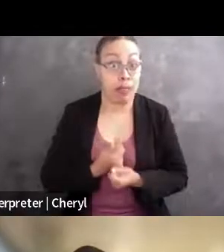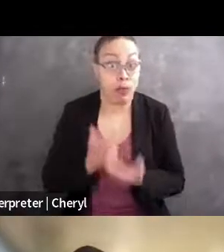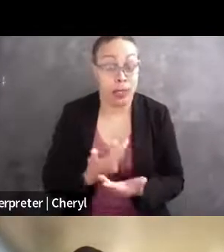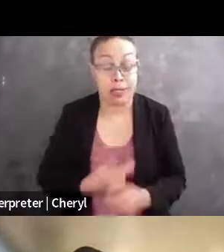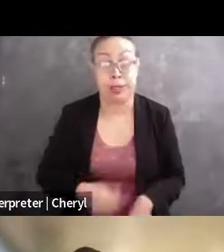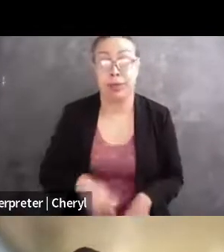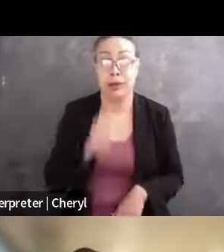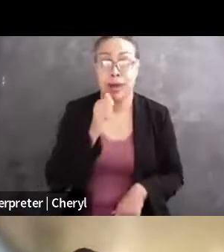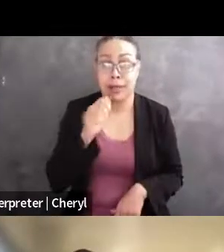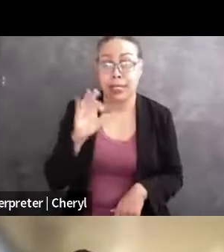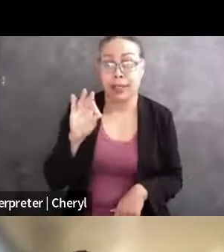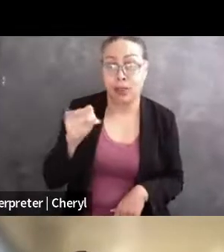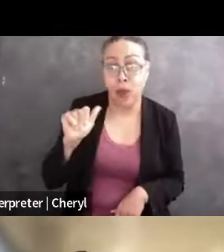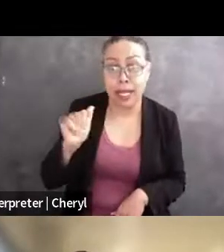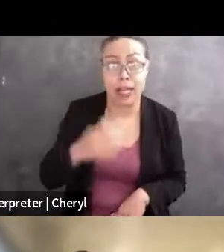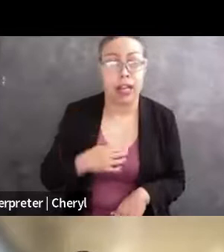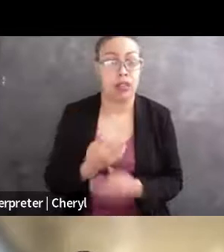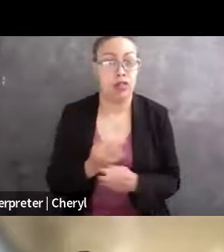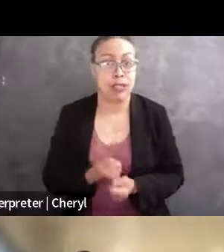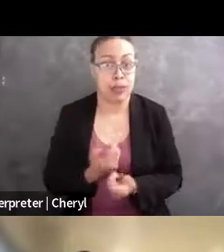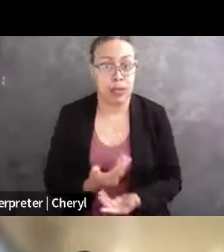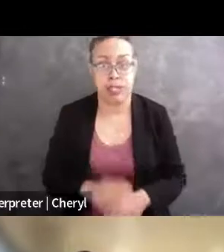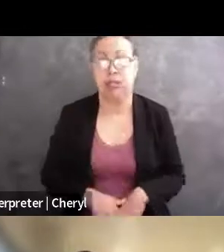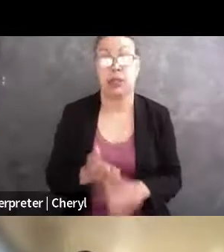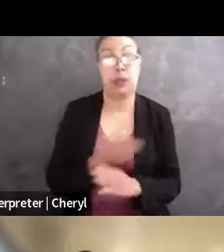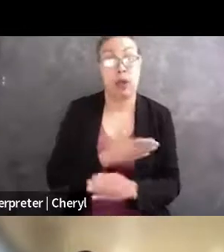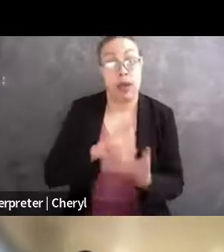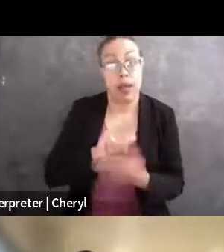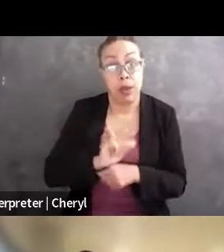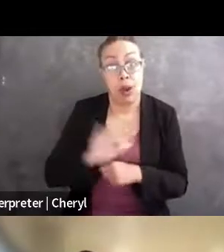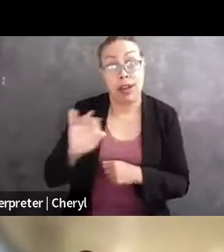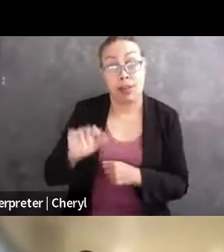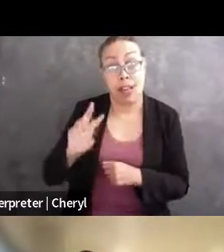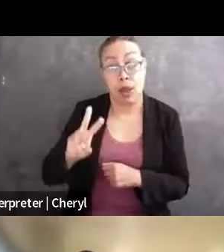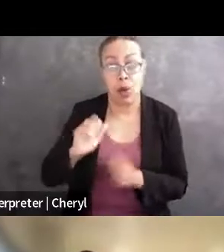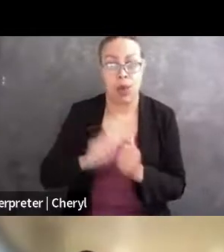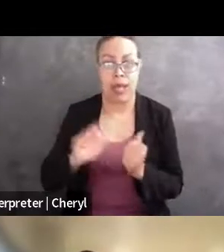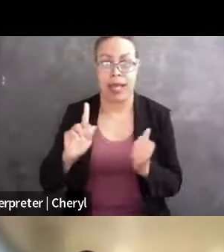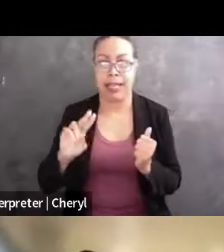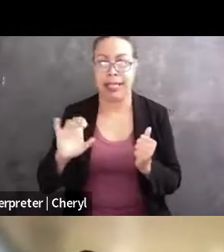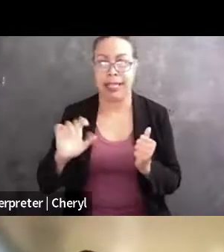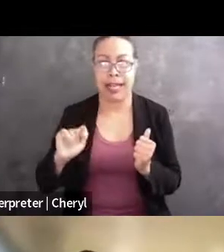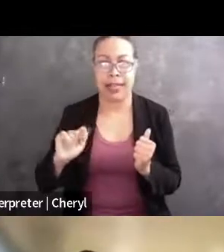Prior to joining Davis Wright Tremaine, Meenu worked as a legal fellow at the Knight First Amendment Institute at Columbia University, which will receive